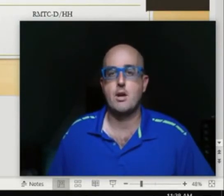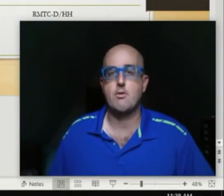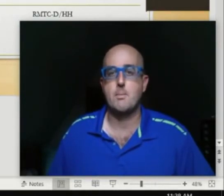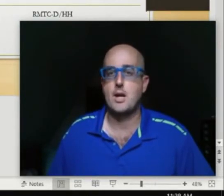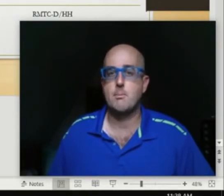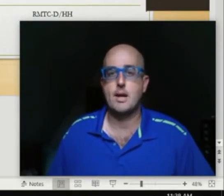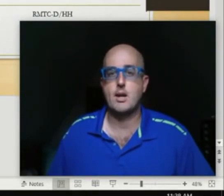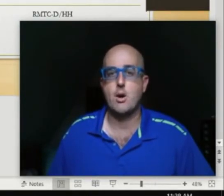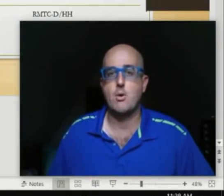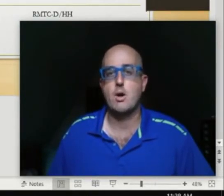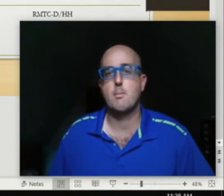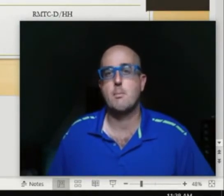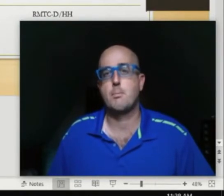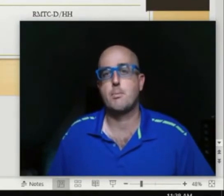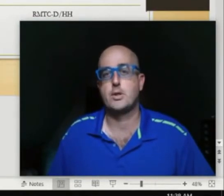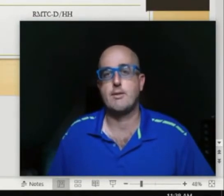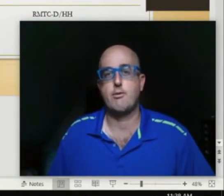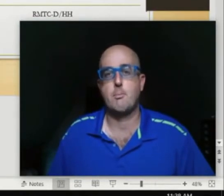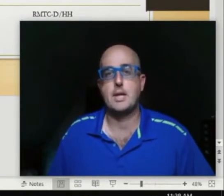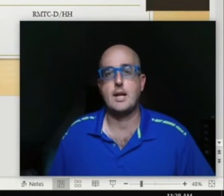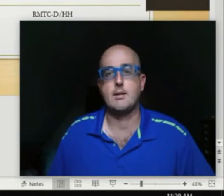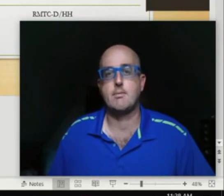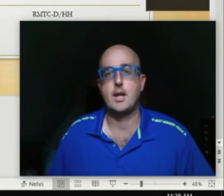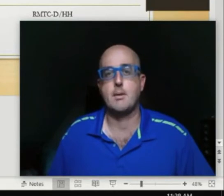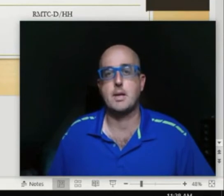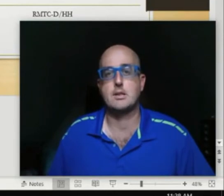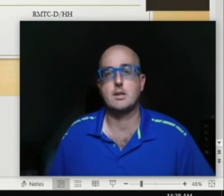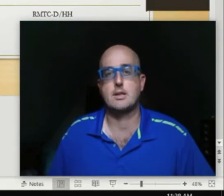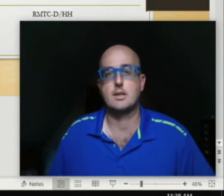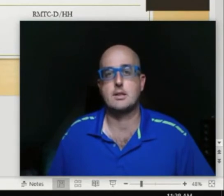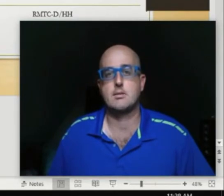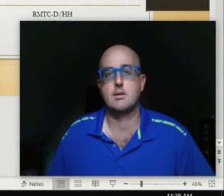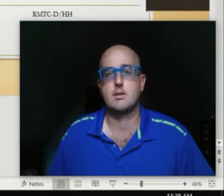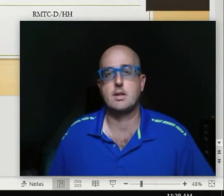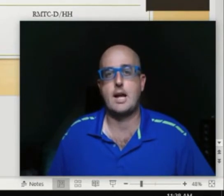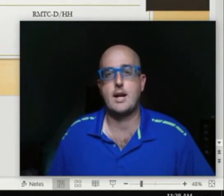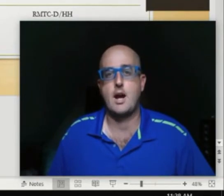From here I'm going to go "Present from Beginning." And, I'm going to select this this icon